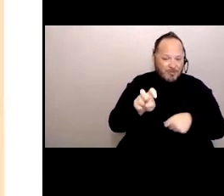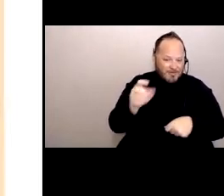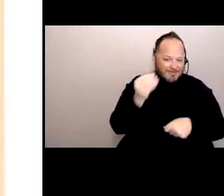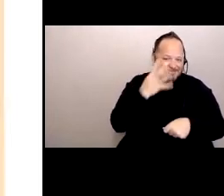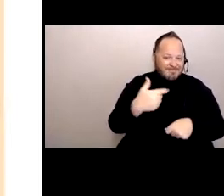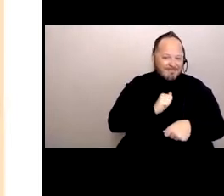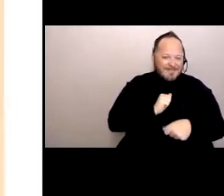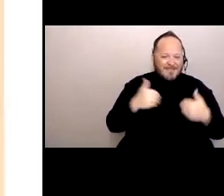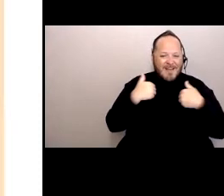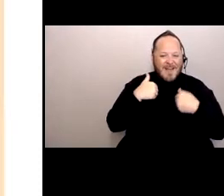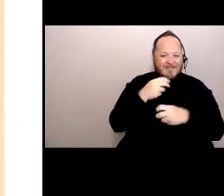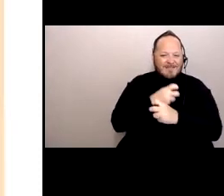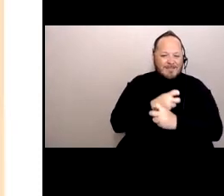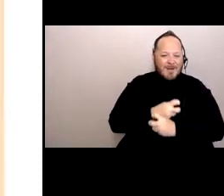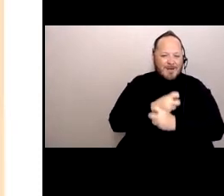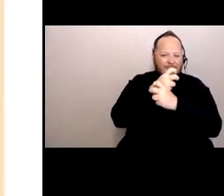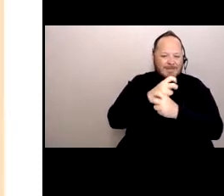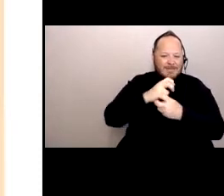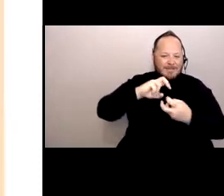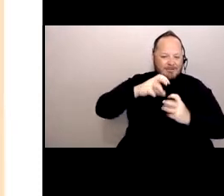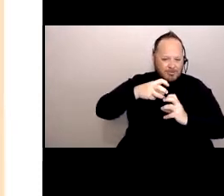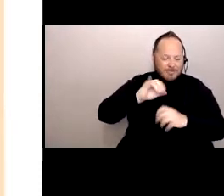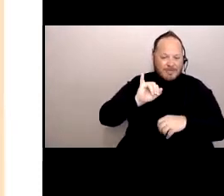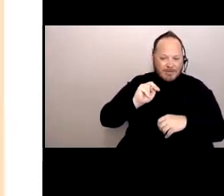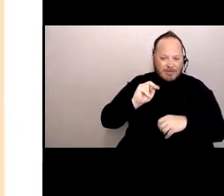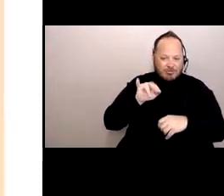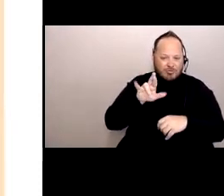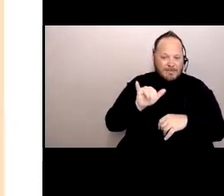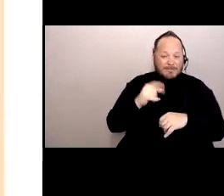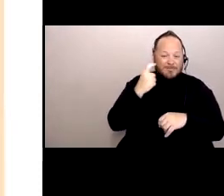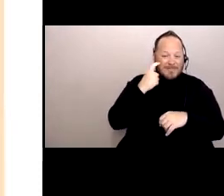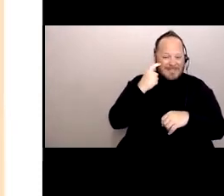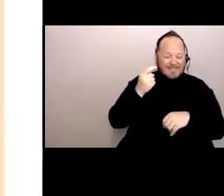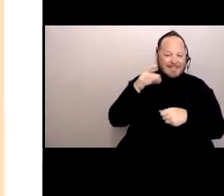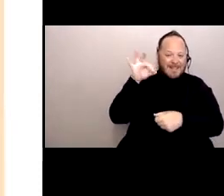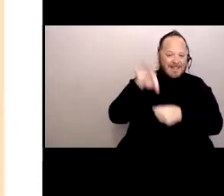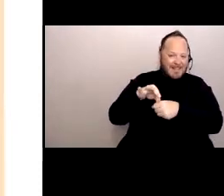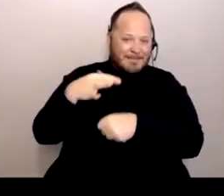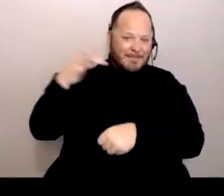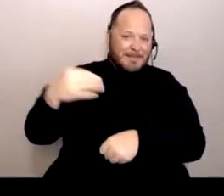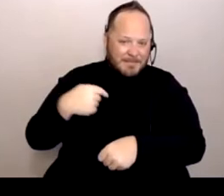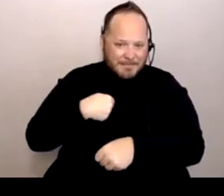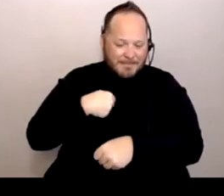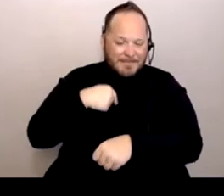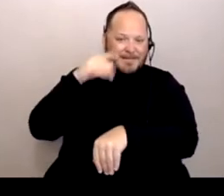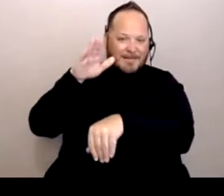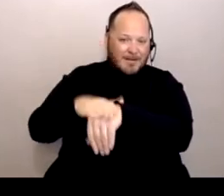I recently was elected to the high school board that's in my district where I live.